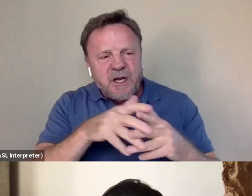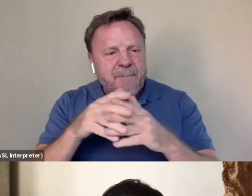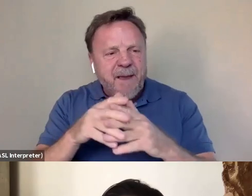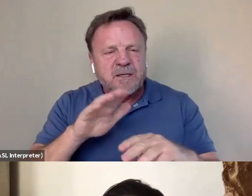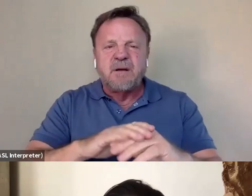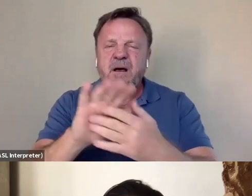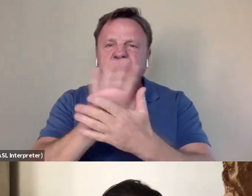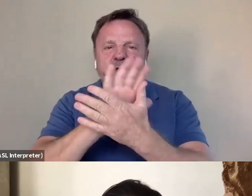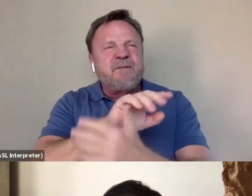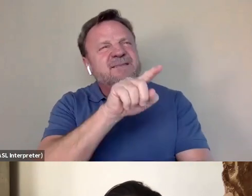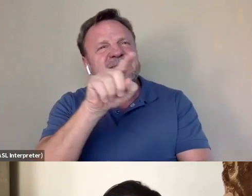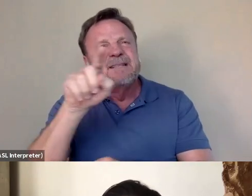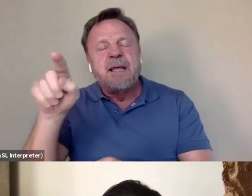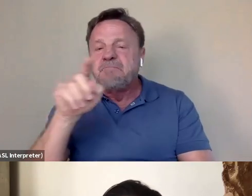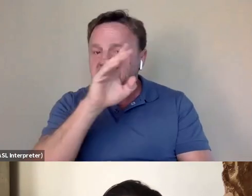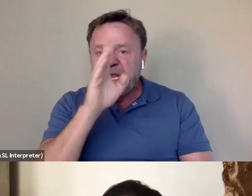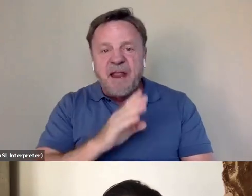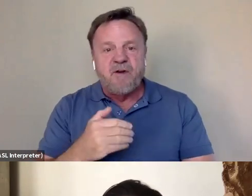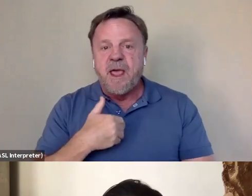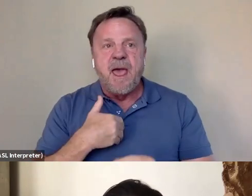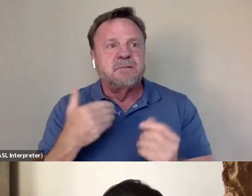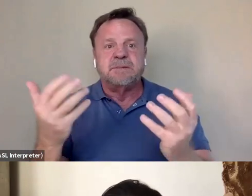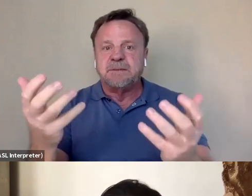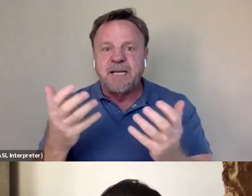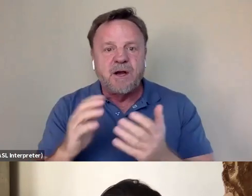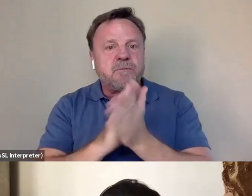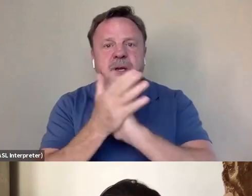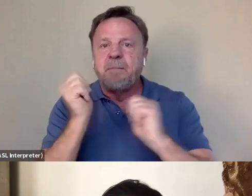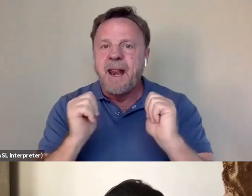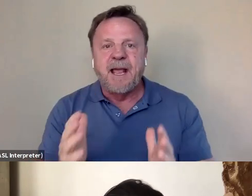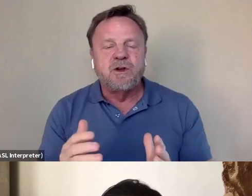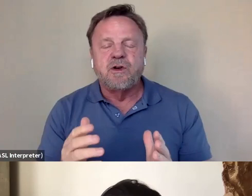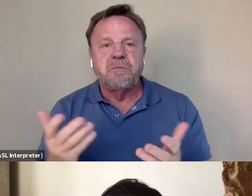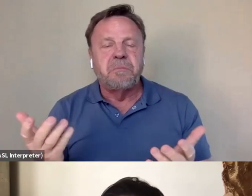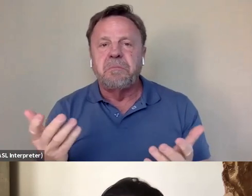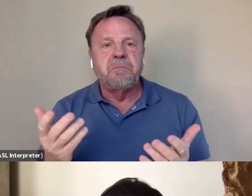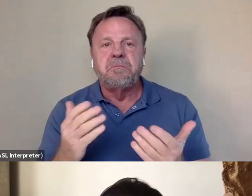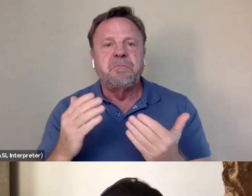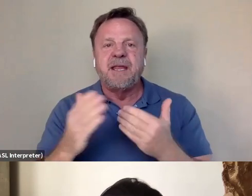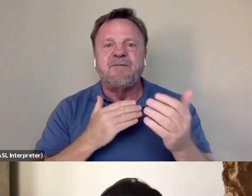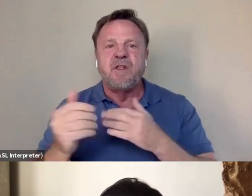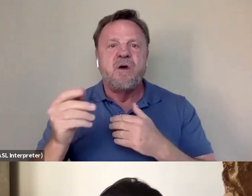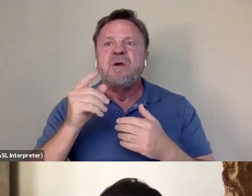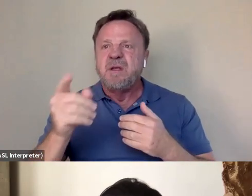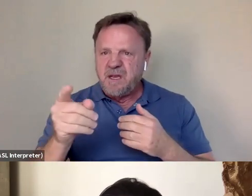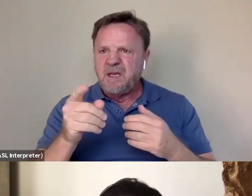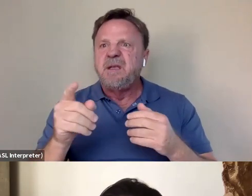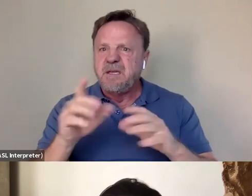and he never had this desire to become an actor, even though he was very prolific when he was a young child in Hong Kong,